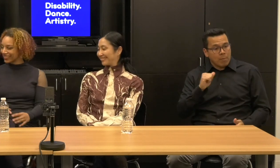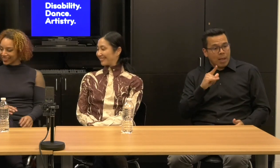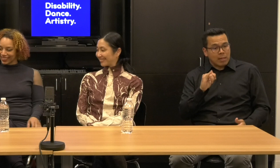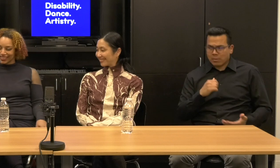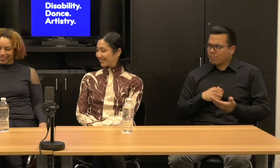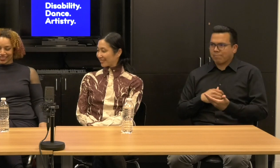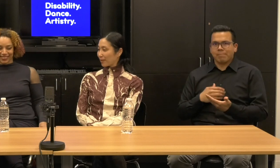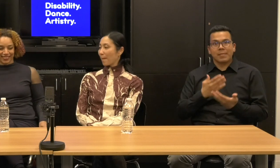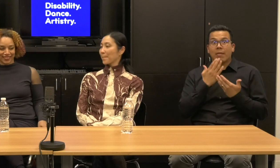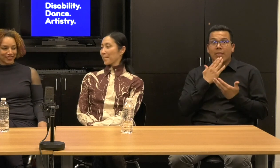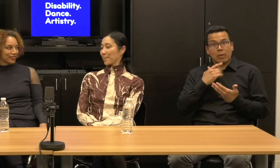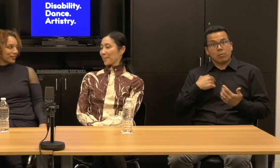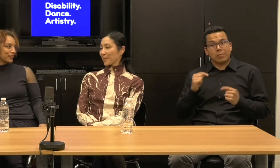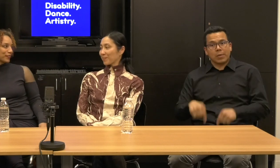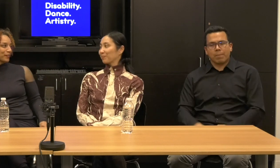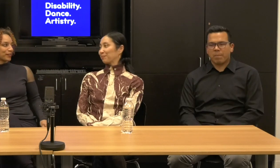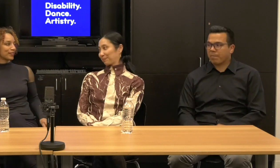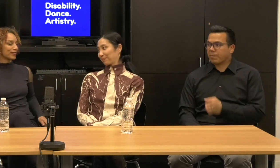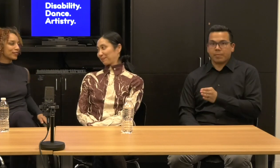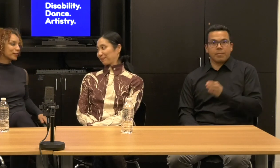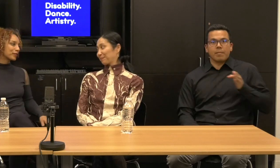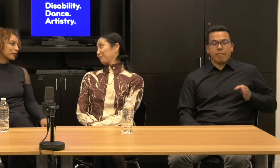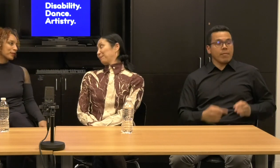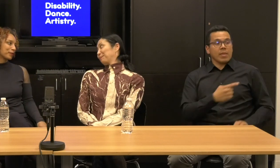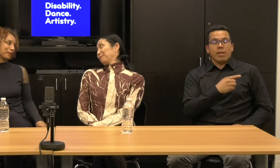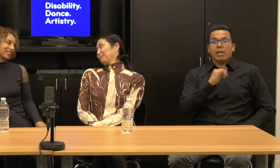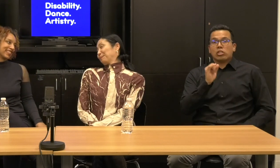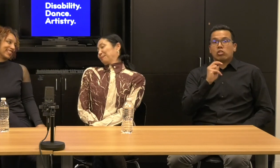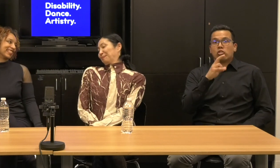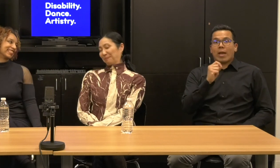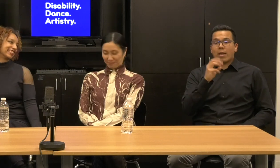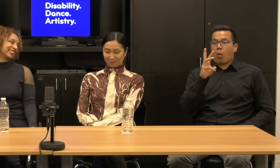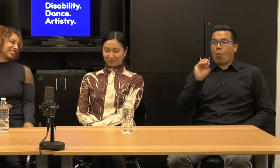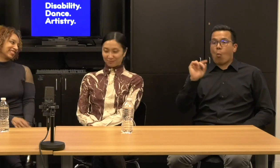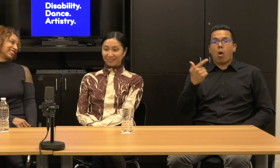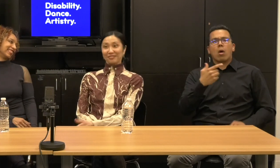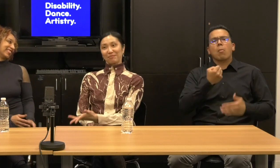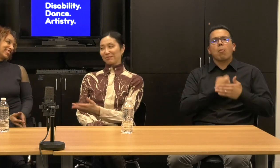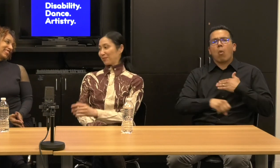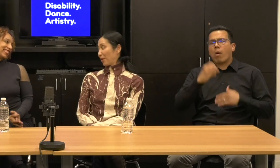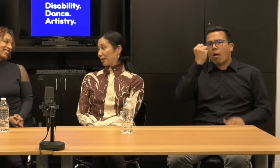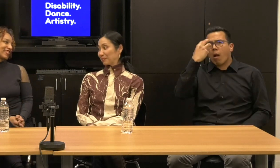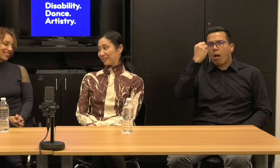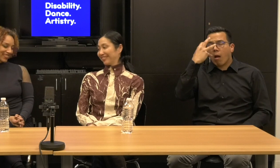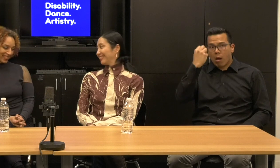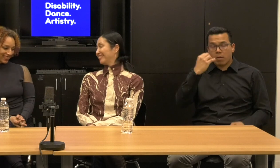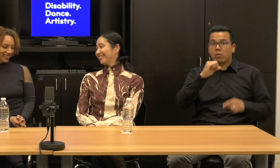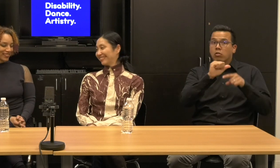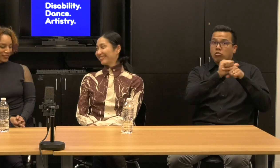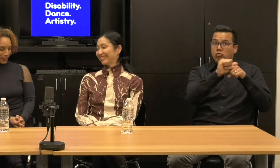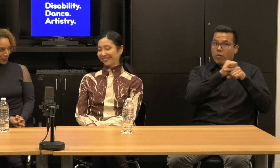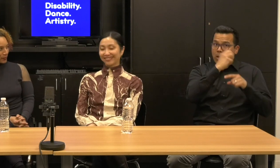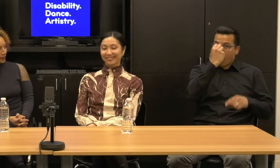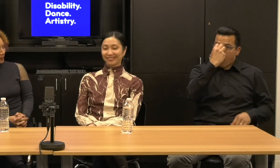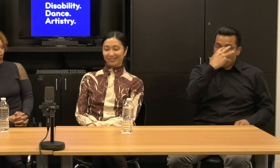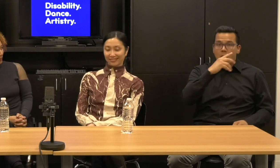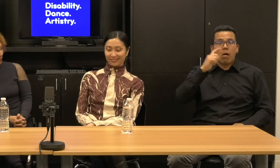Kevin: So next to Alice is Janet Wong who was born in Hong Kong and trained in Hong Kong and London.